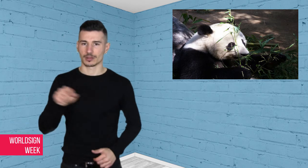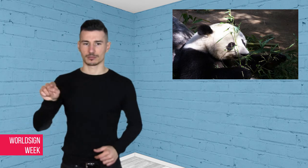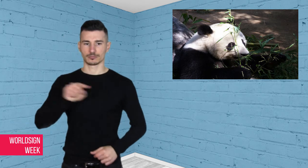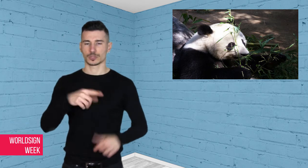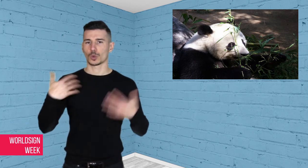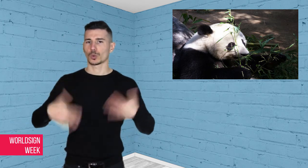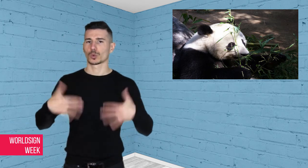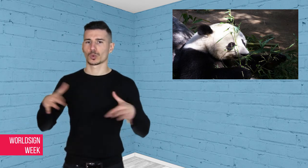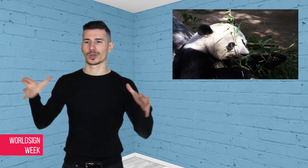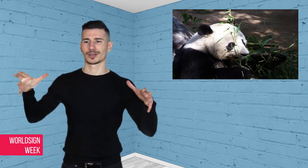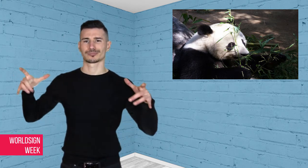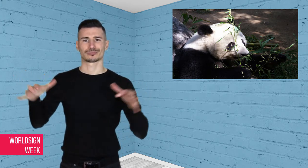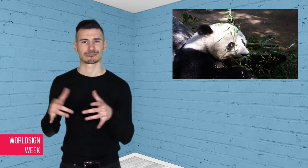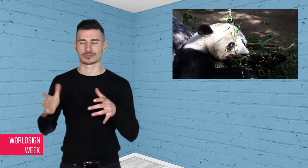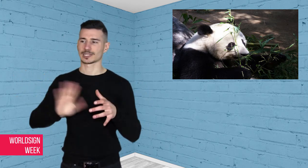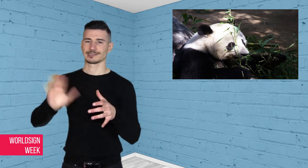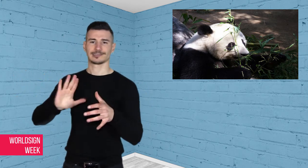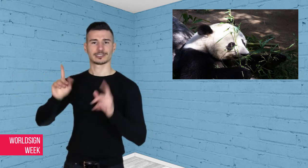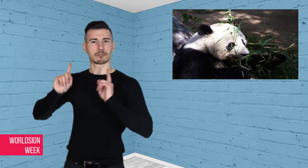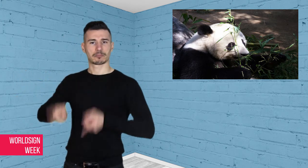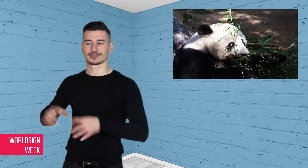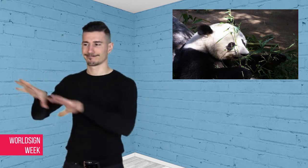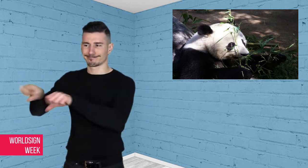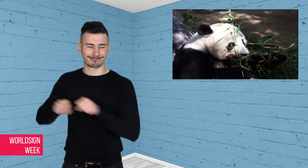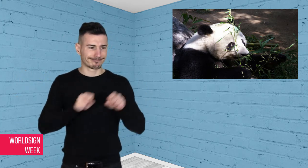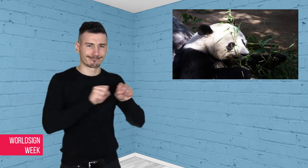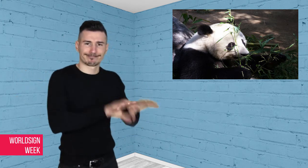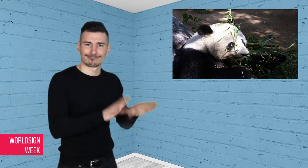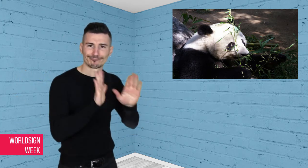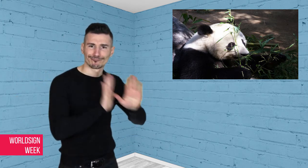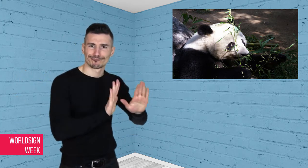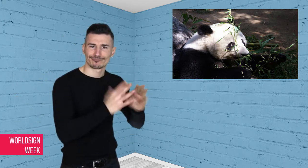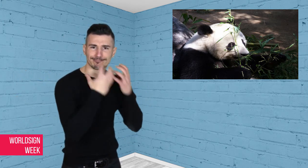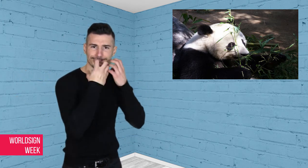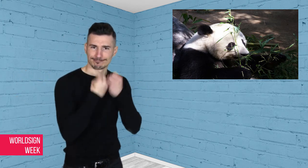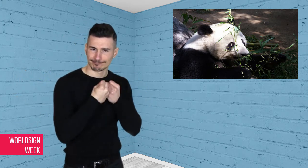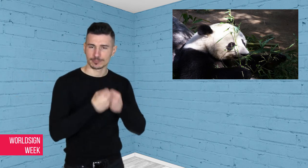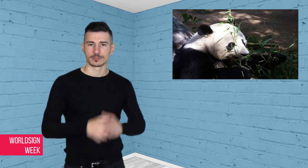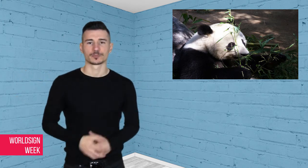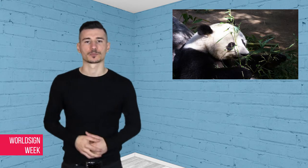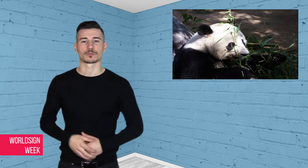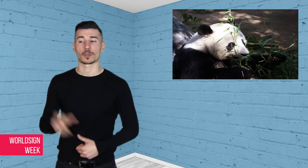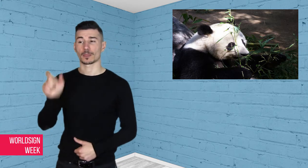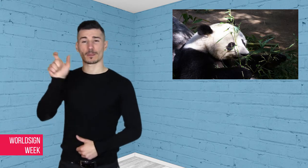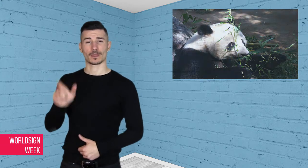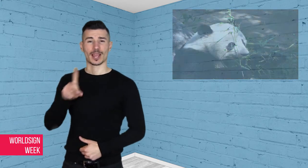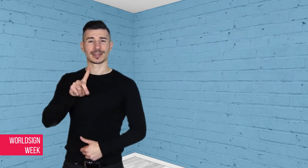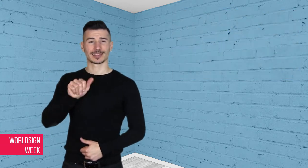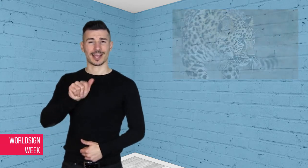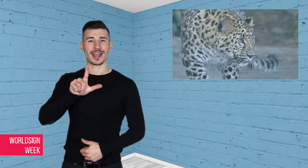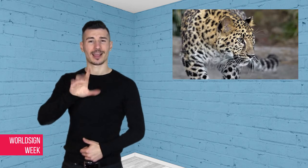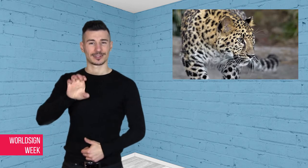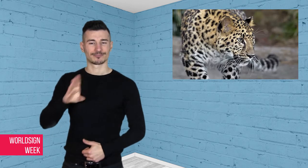cat expert and a conservationist with the Wildlife Conservation Society, said